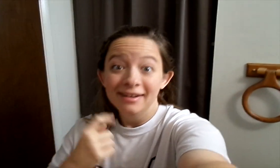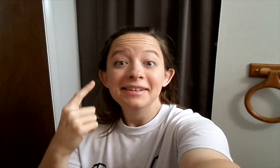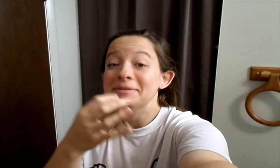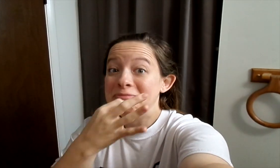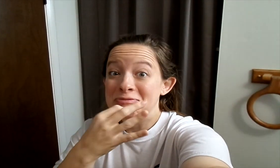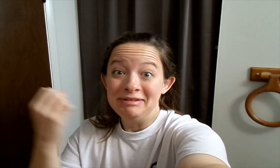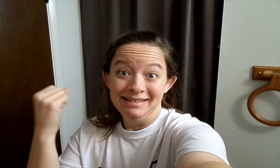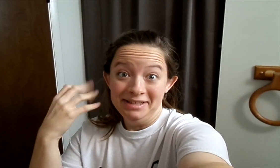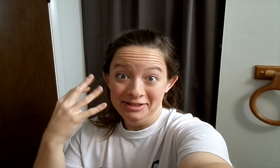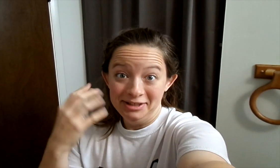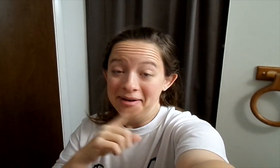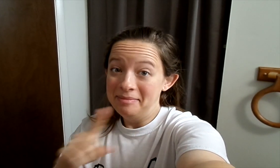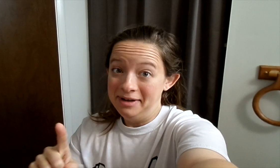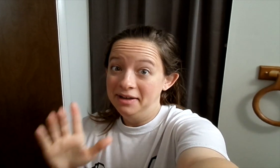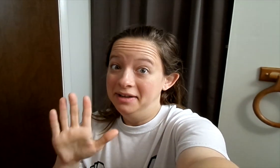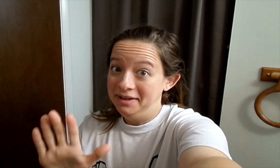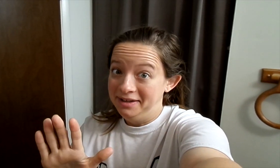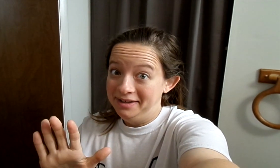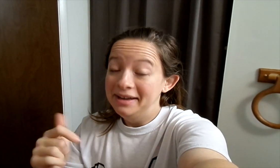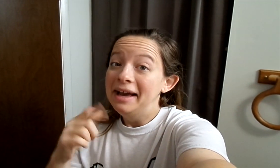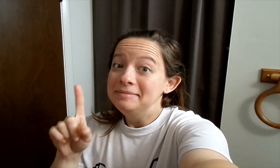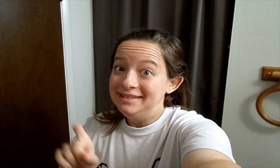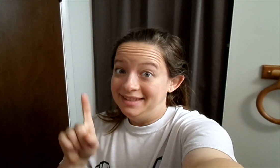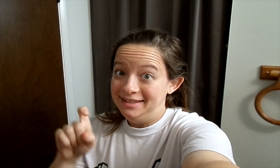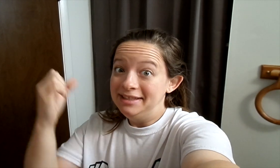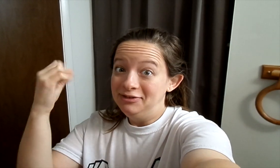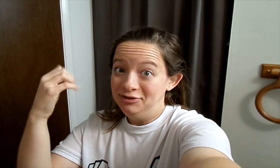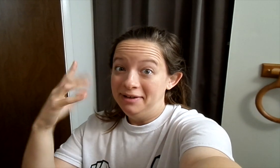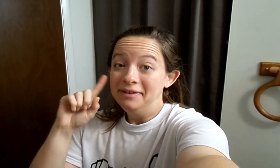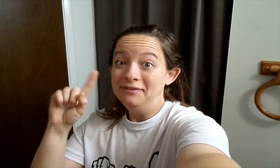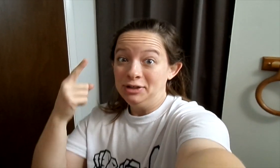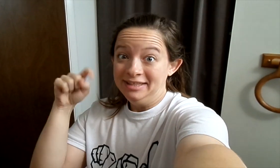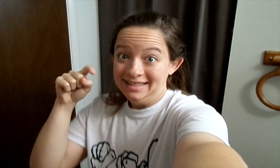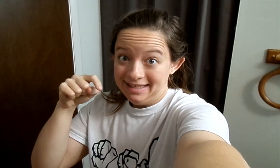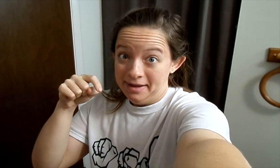sorry, but I'm going to take a shower. But I'm going to test the shower first.